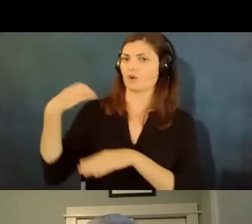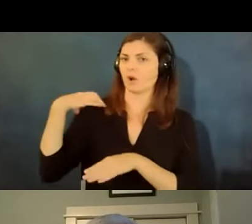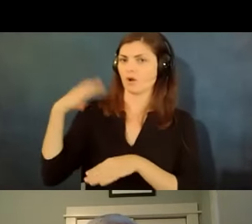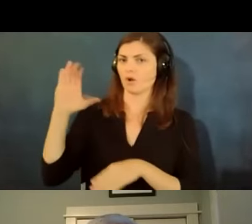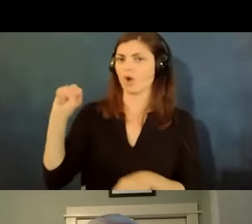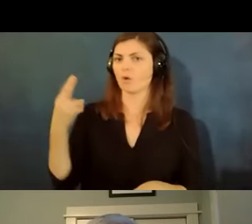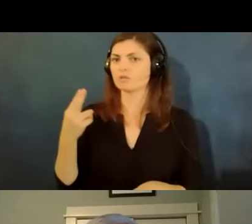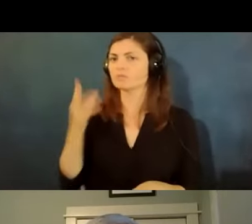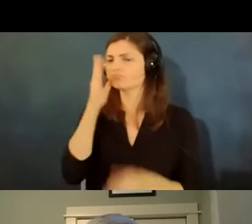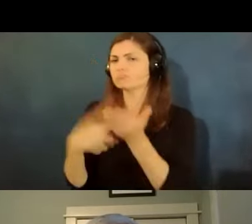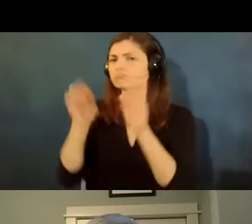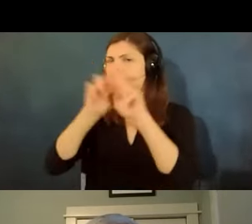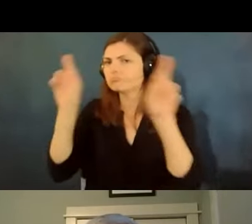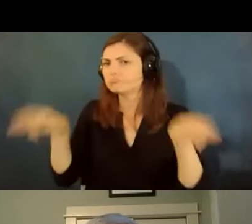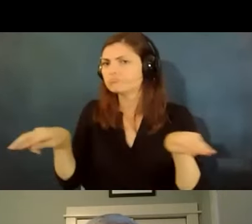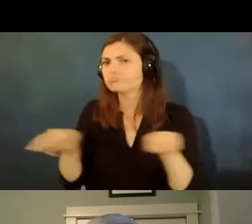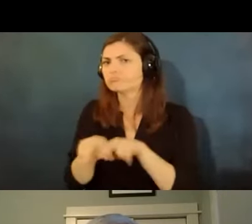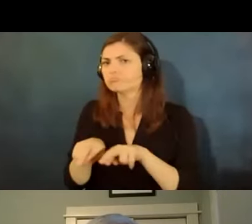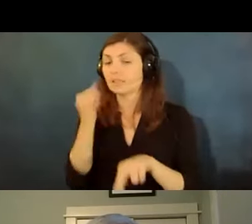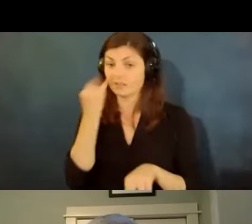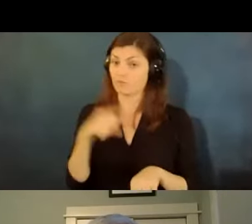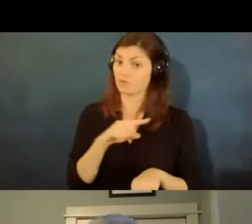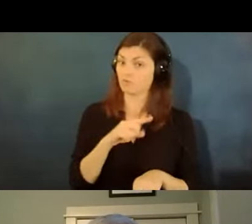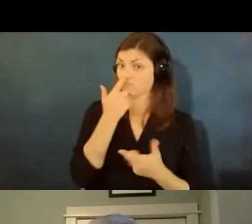so if that is of interest to you or anyone you know please click here